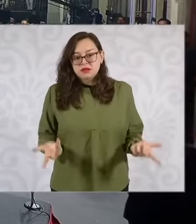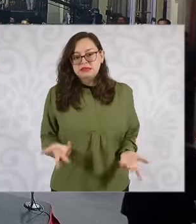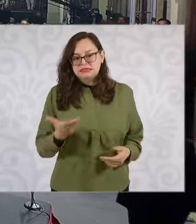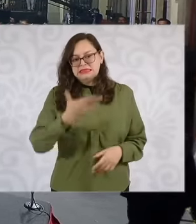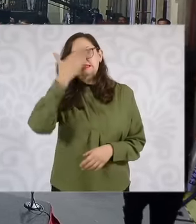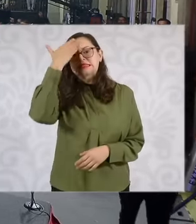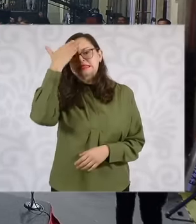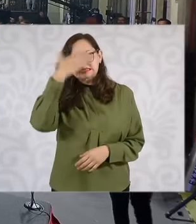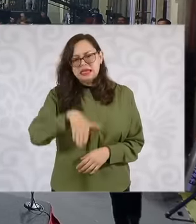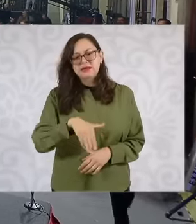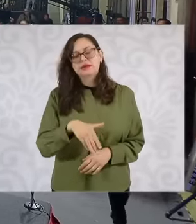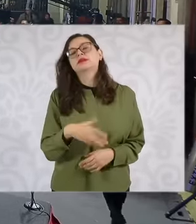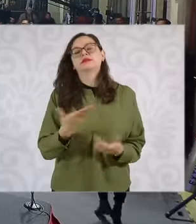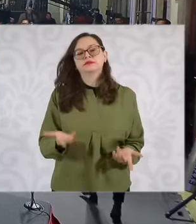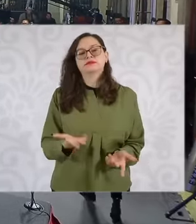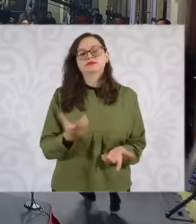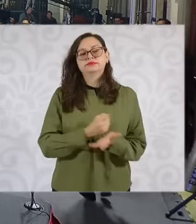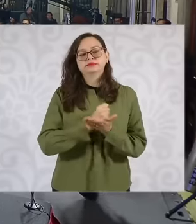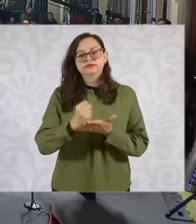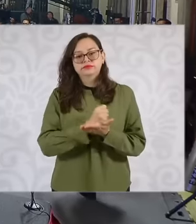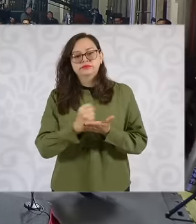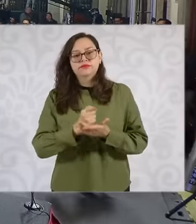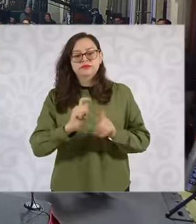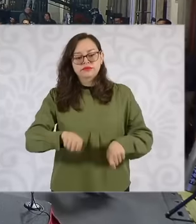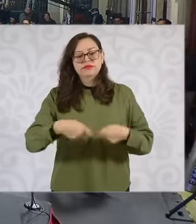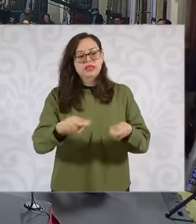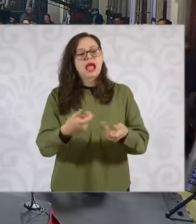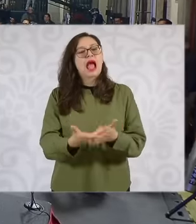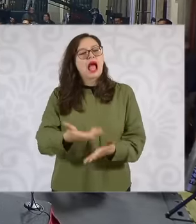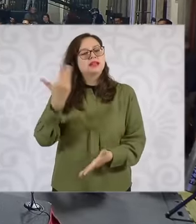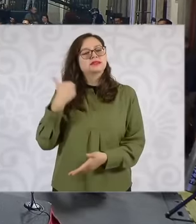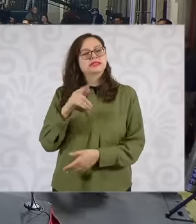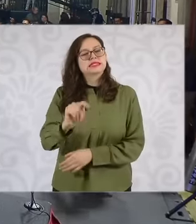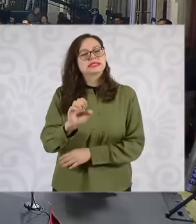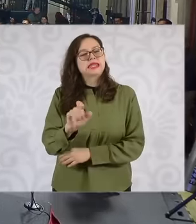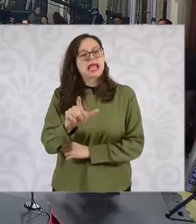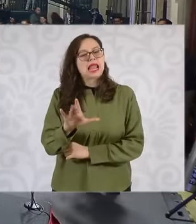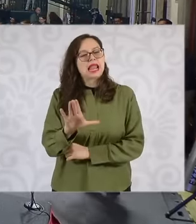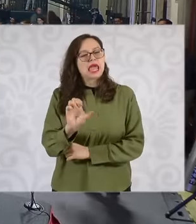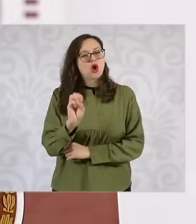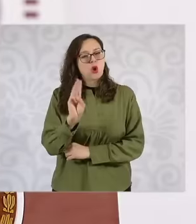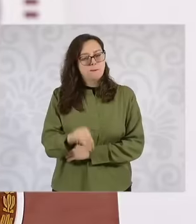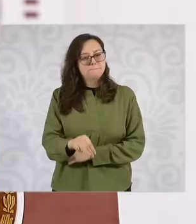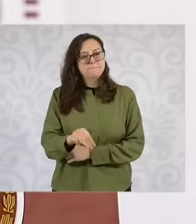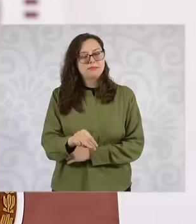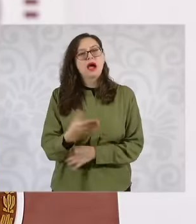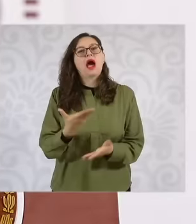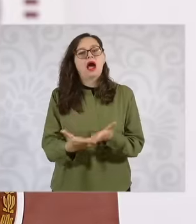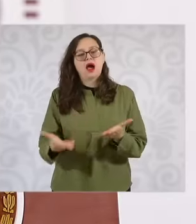telecommunications of Mexico before Telecom will be the financial vehicle to support this great